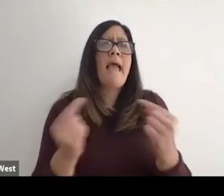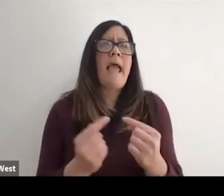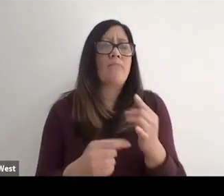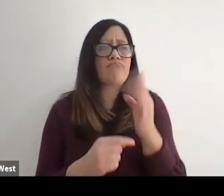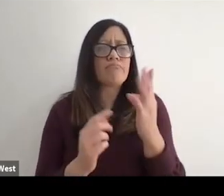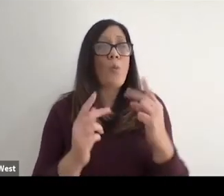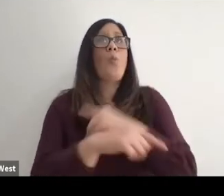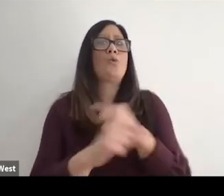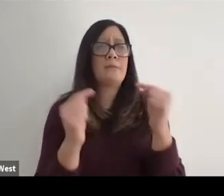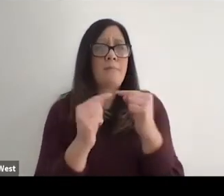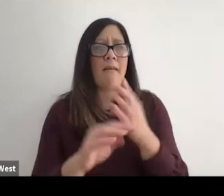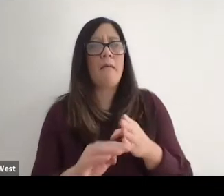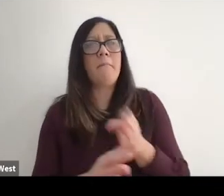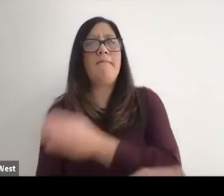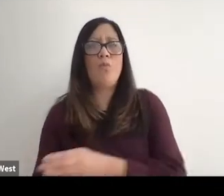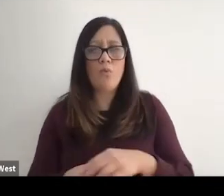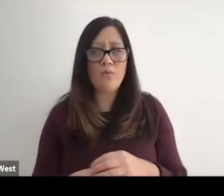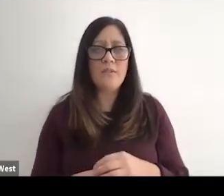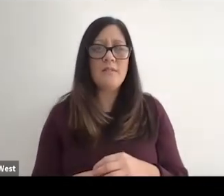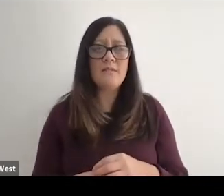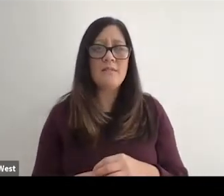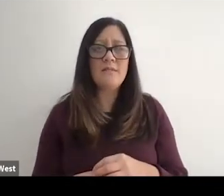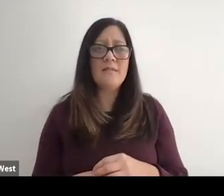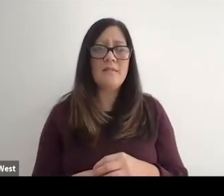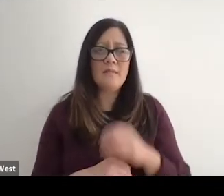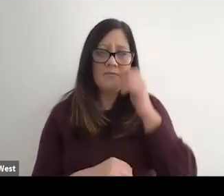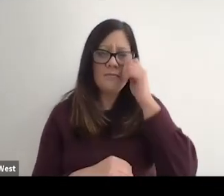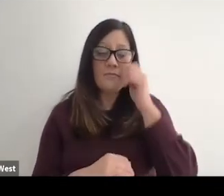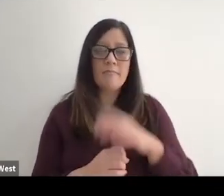deductive reasoning had reasoned. And I just wanted something to knock it out.